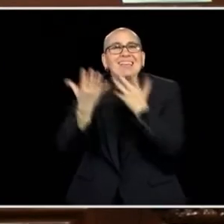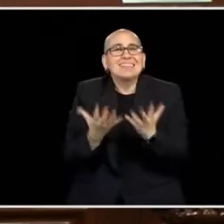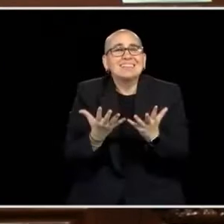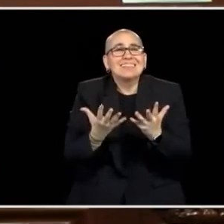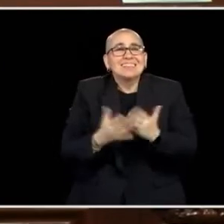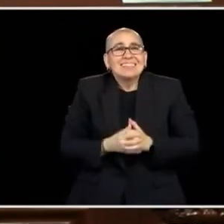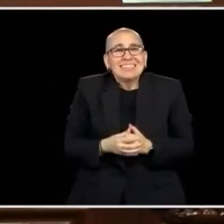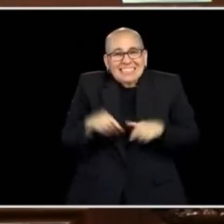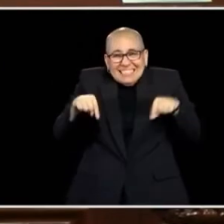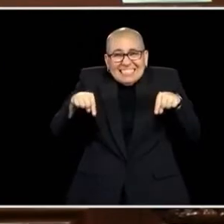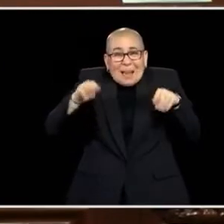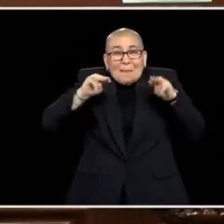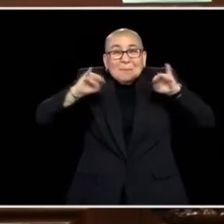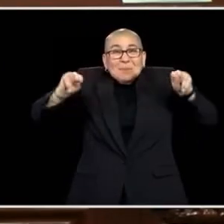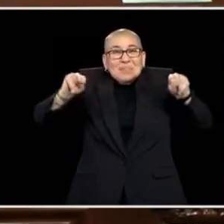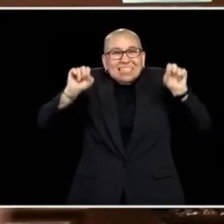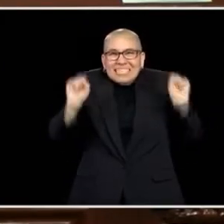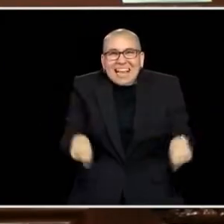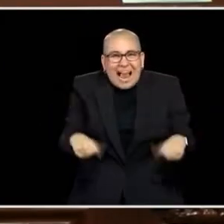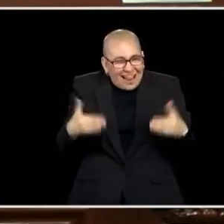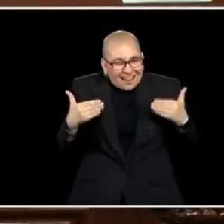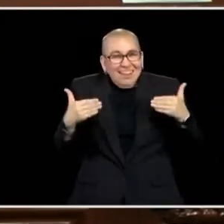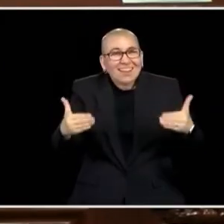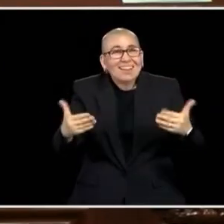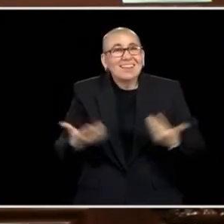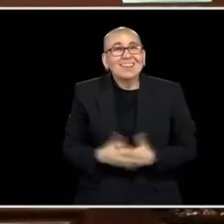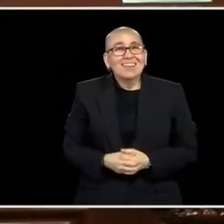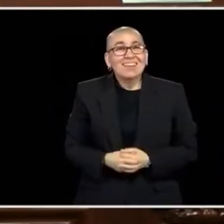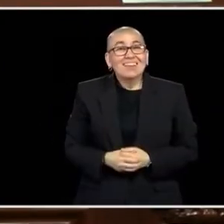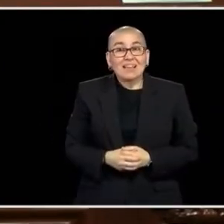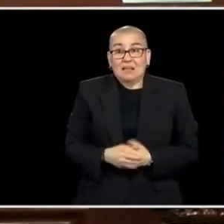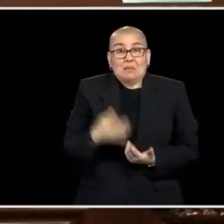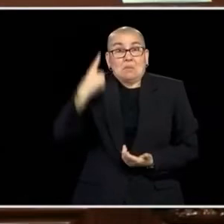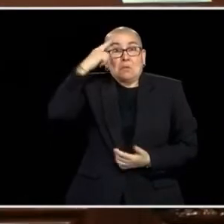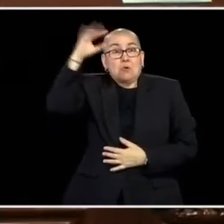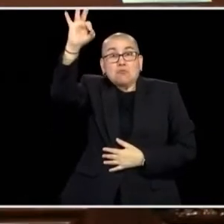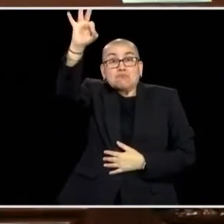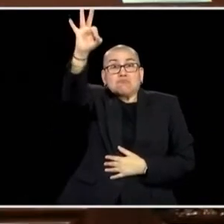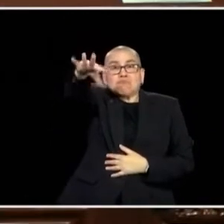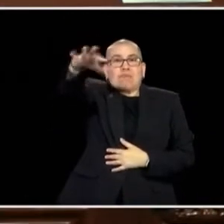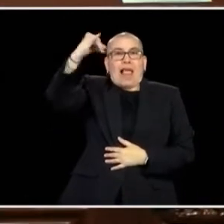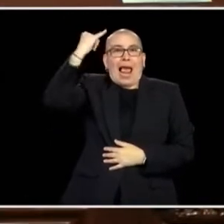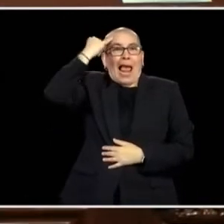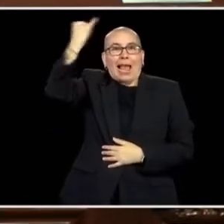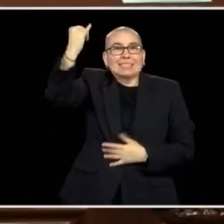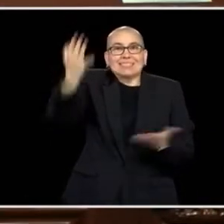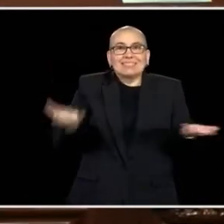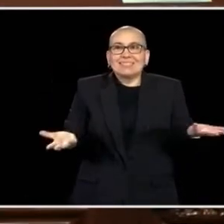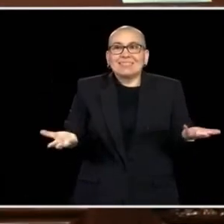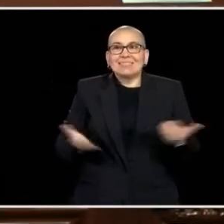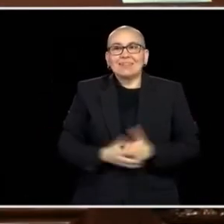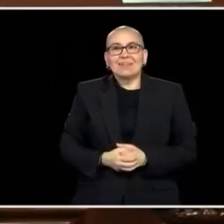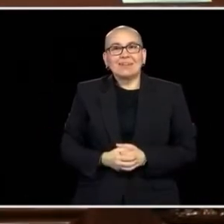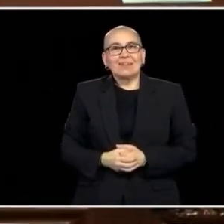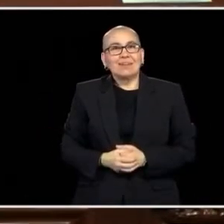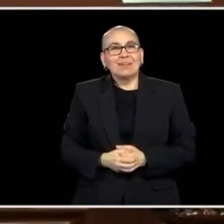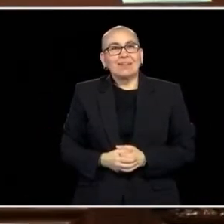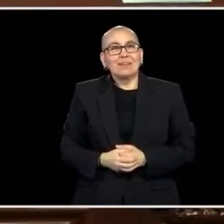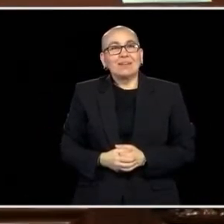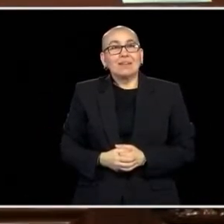WHERE IT IS. THAT'S WHAT WE CAN DO NEXT. THAT'S WHAT ALL OF YOU CAME HERE TO DO AND THE BIG DEAS ARE OUT THERE. SO I WOULD SAY, FOR MOST OF